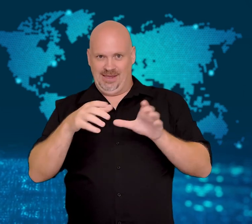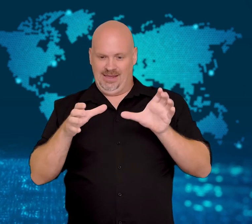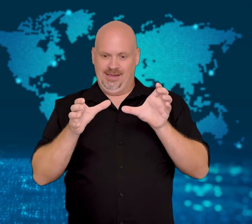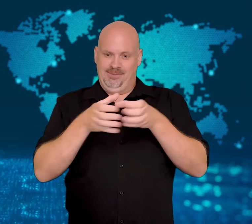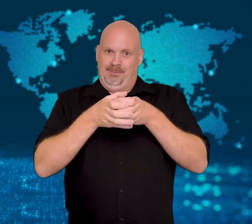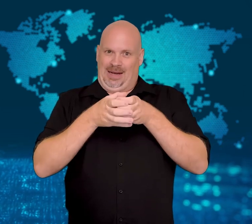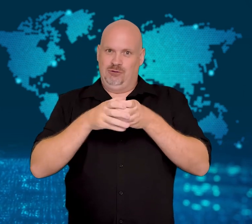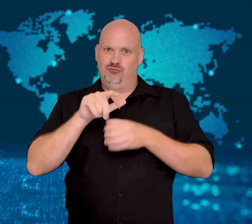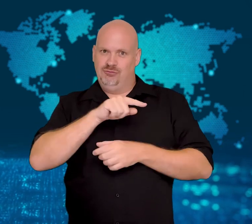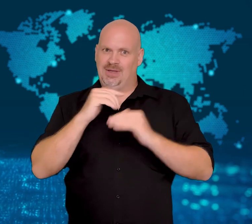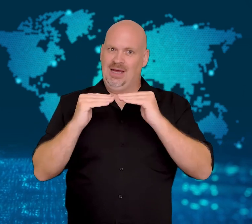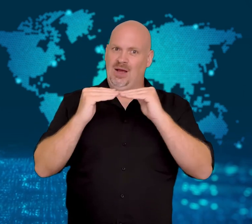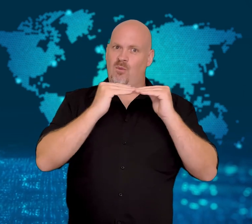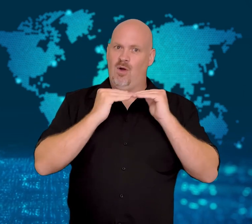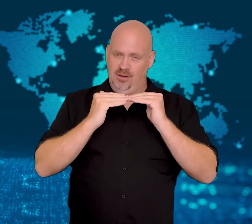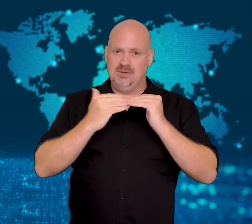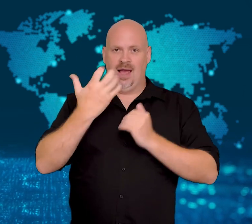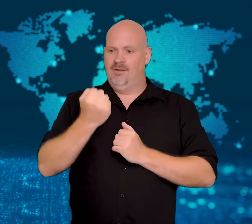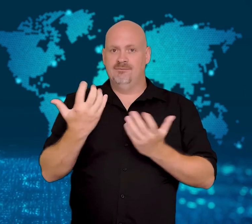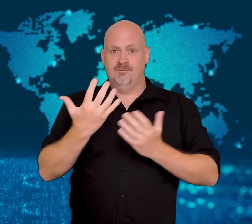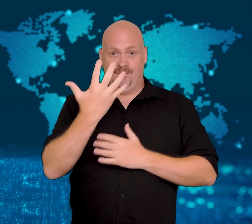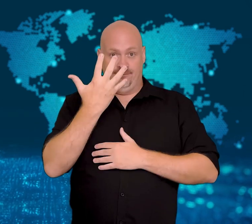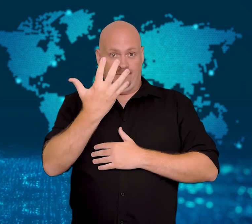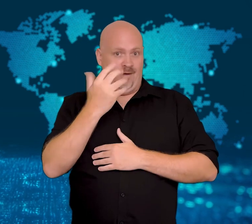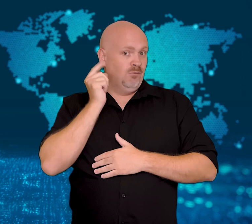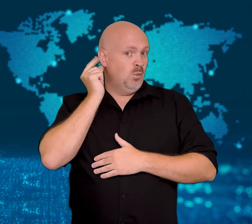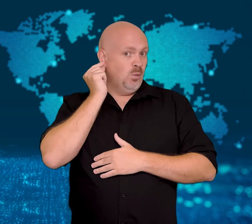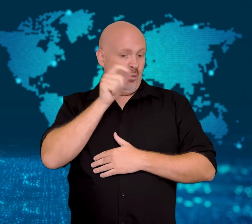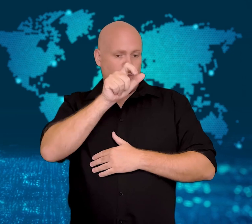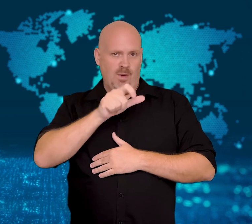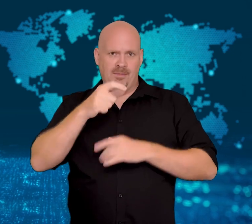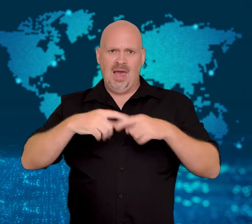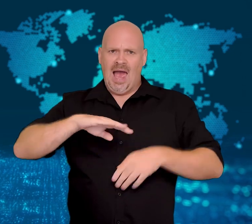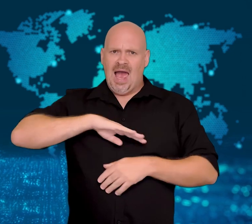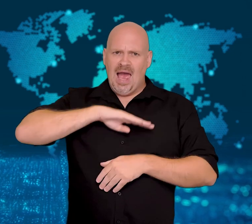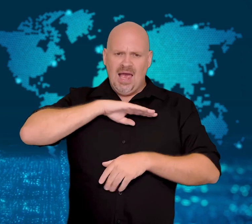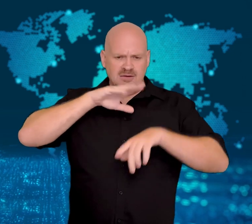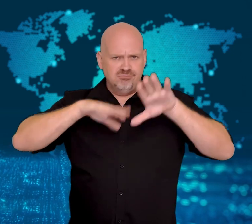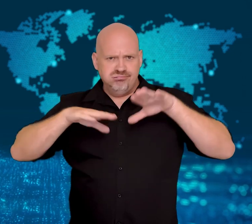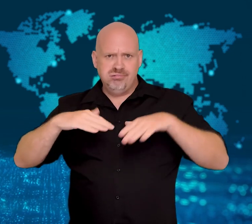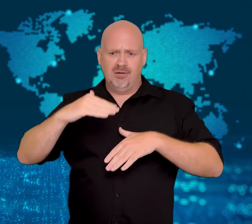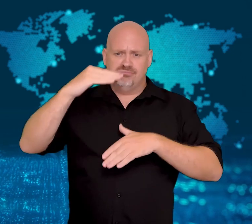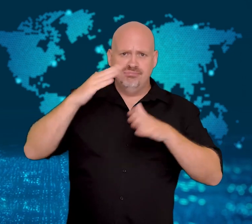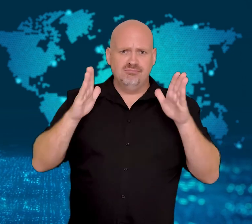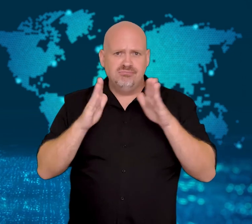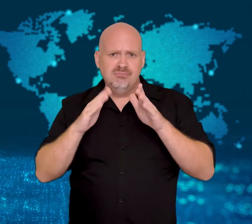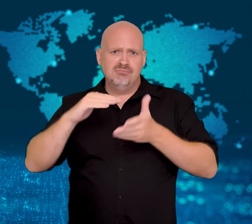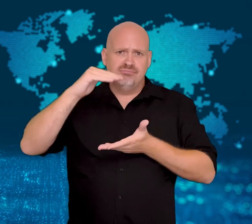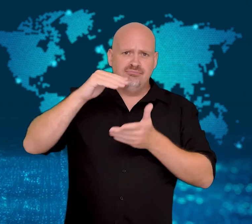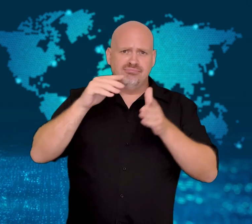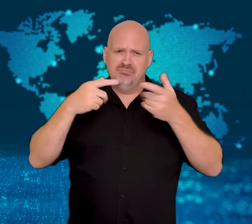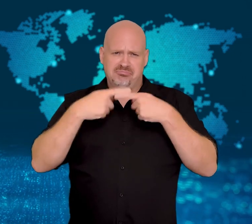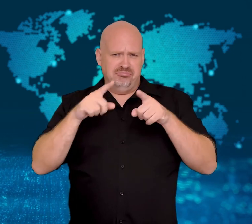showed five women of different ages, shapes, sizes, and ethnicities on the beach.